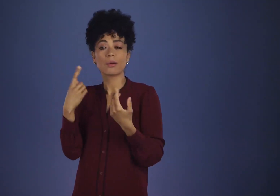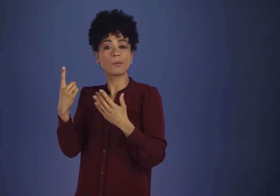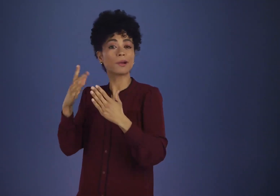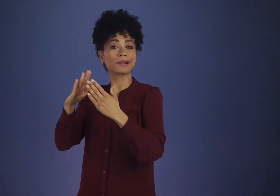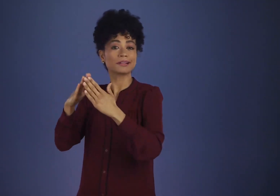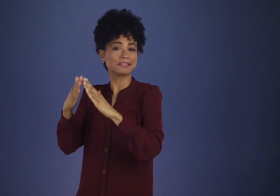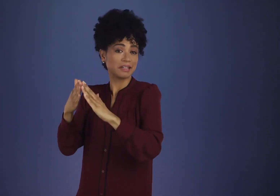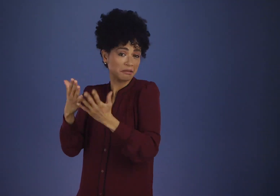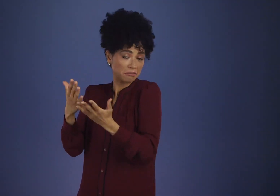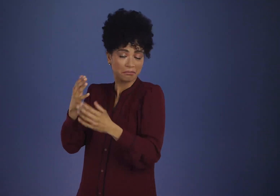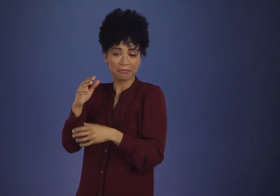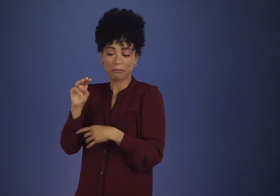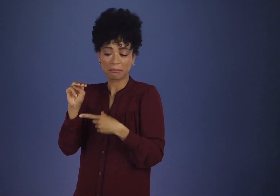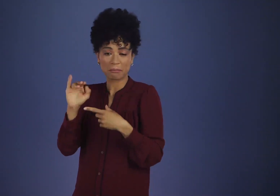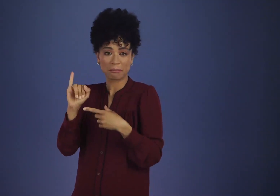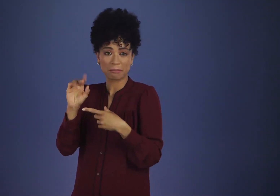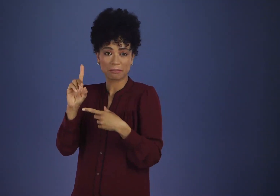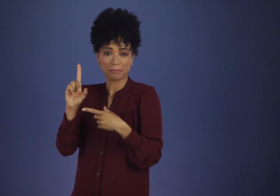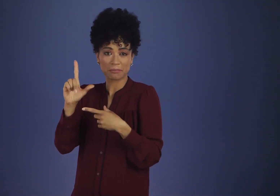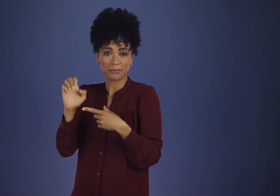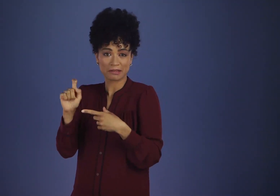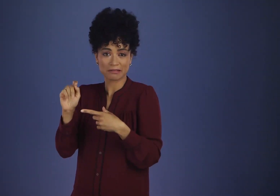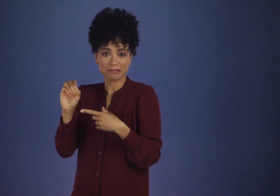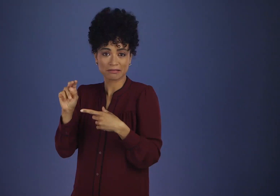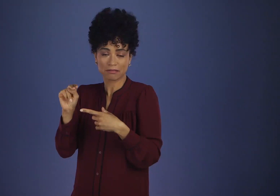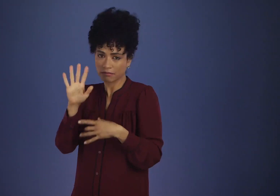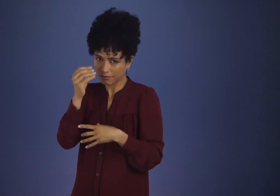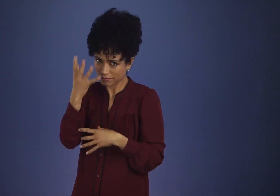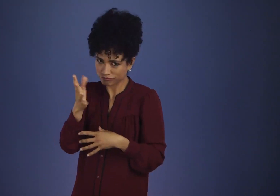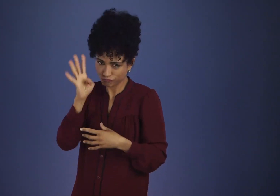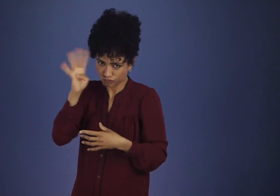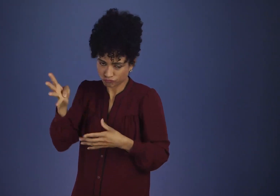In a town we’ll call Middleton, a real crackerjack had started up.